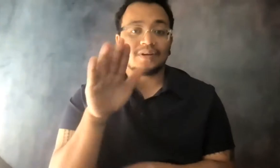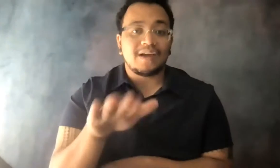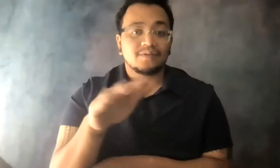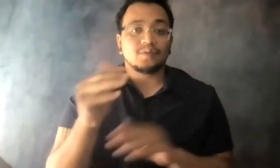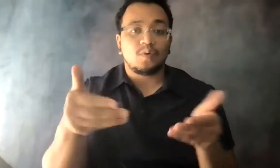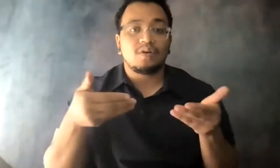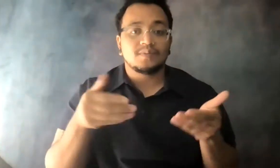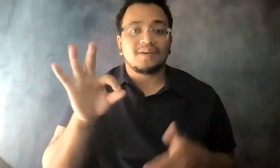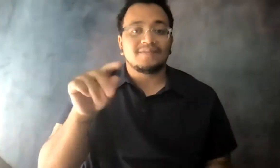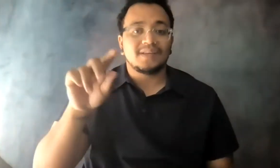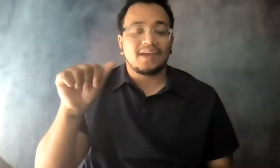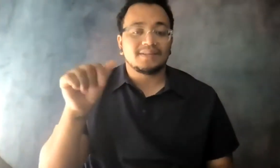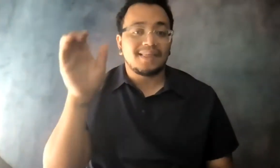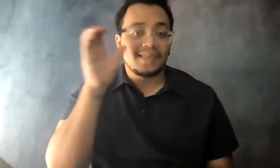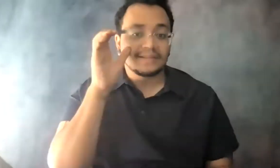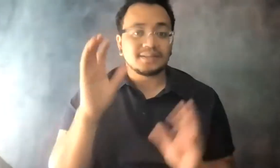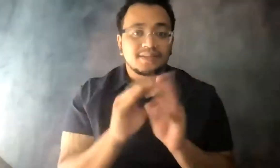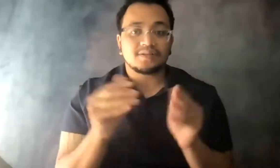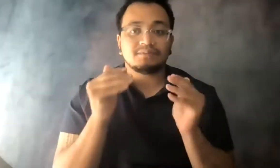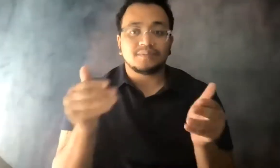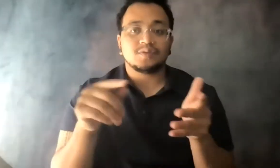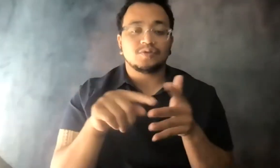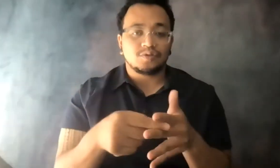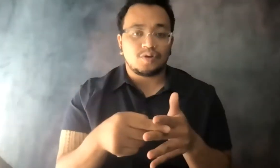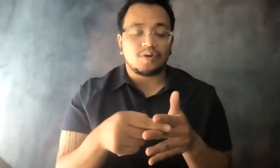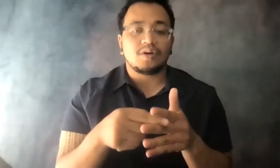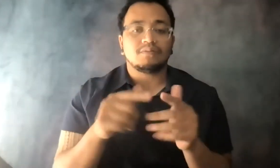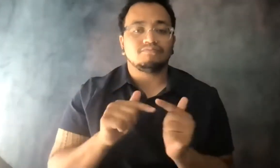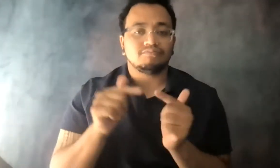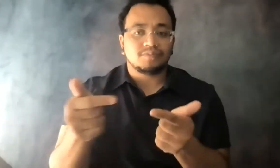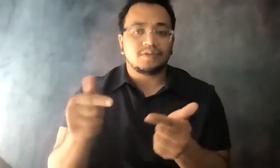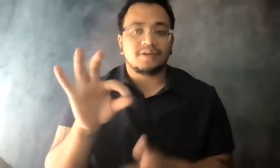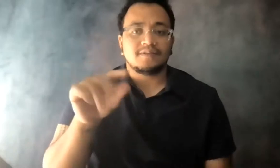14:01:55 To get us started, we'll turn to FTA administrator Nuria Fernandez.